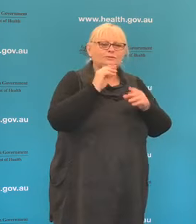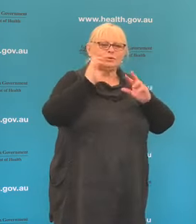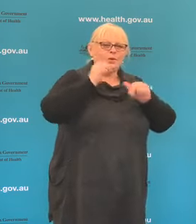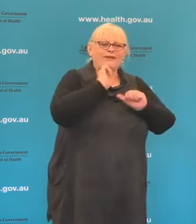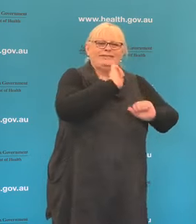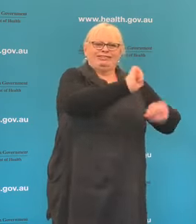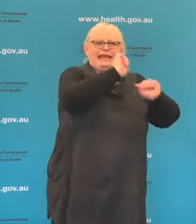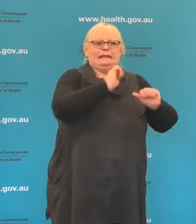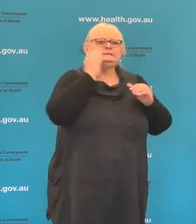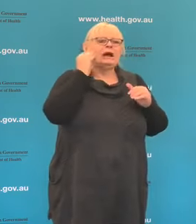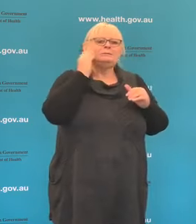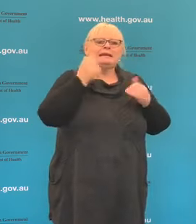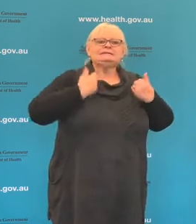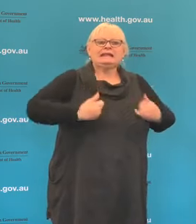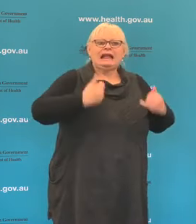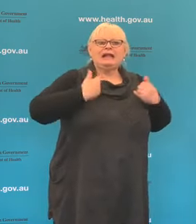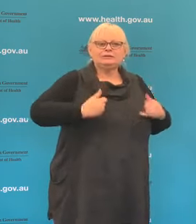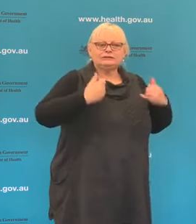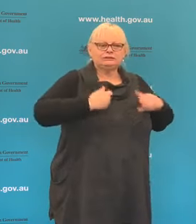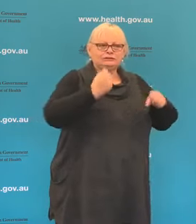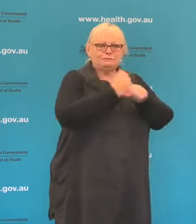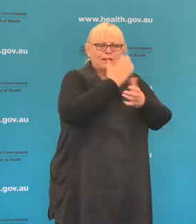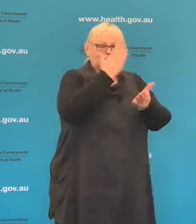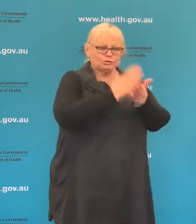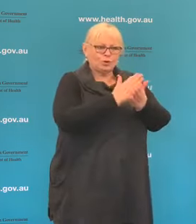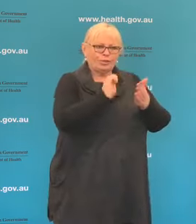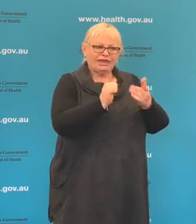medications to make sure that they're going to stay safe and well, that is the